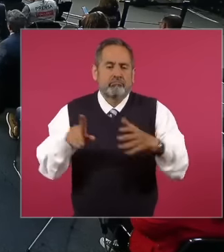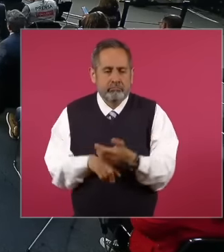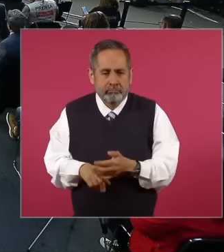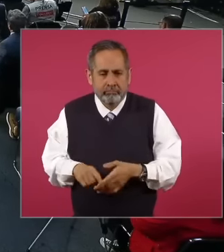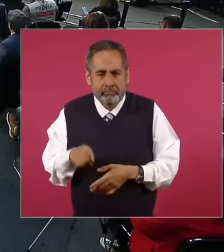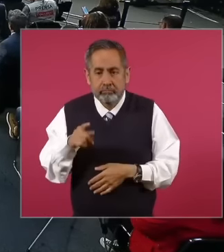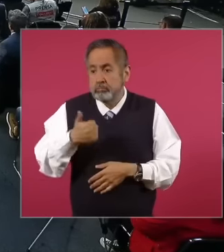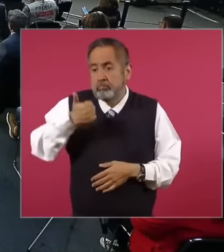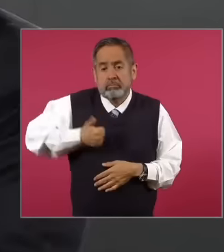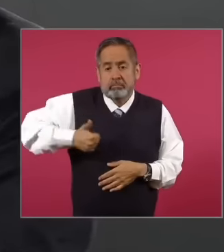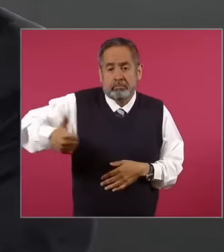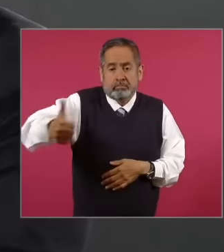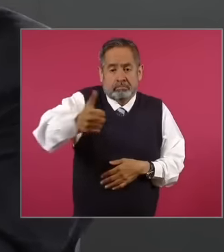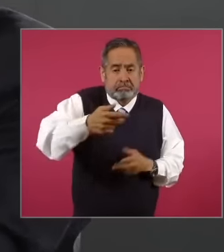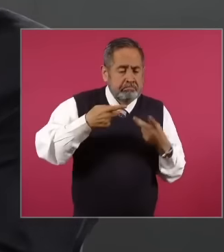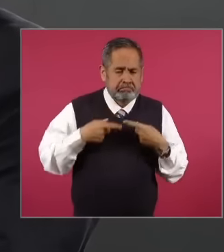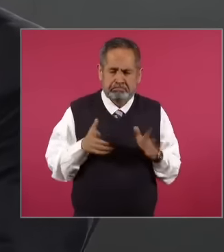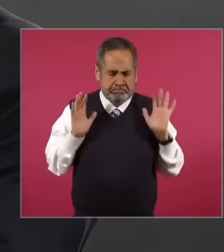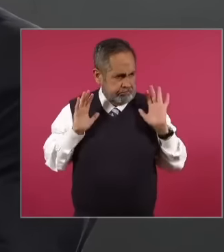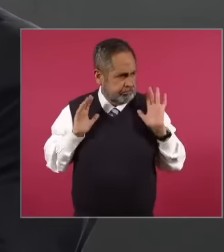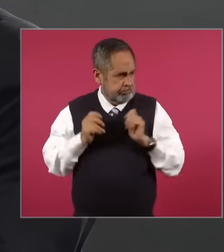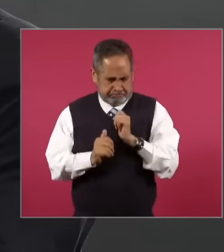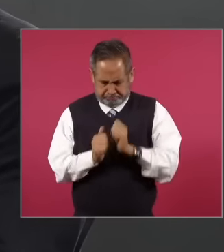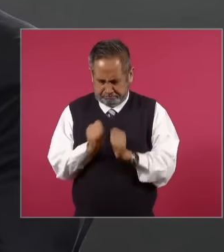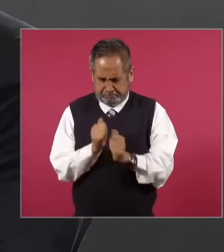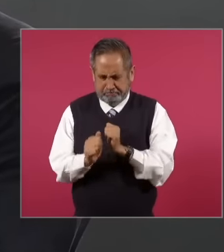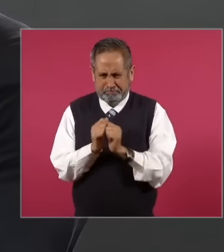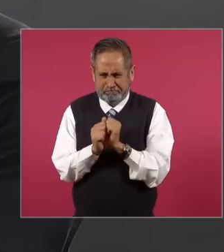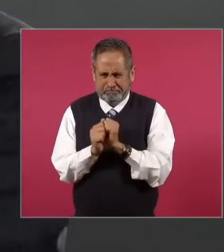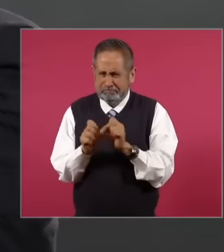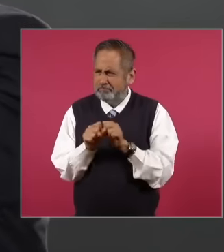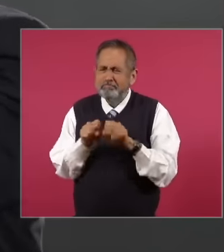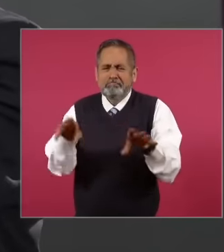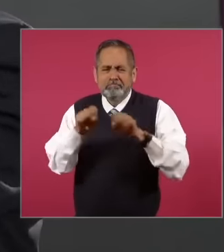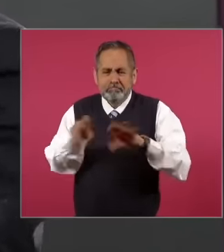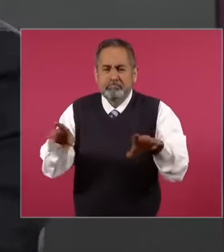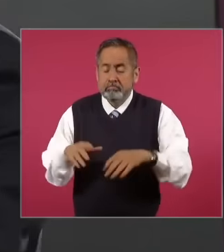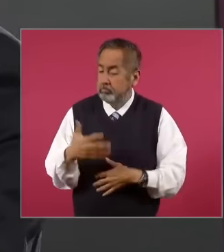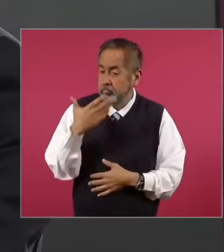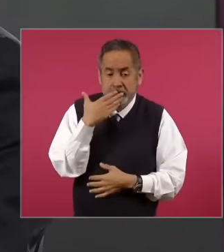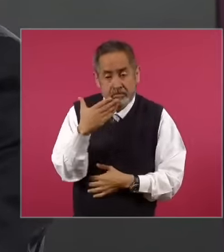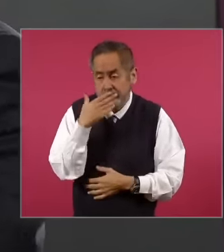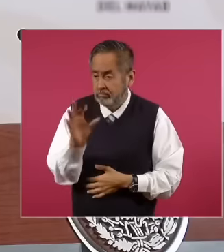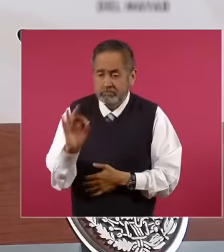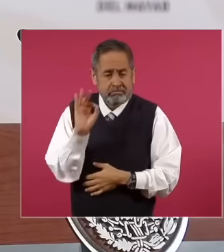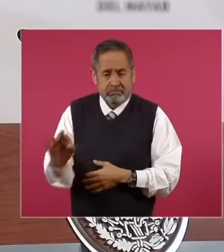citizen is a means of communication it is an advance for when we